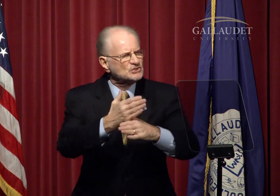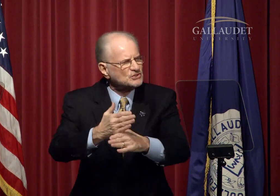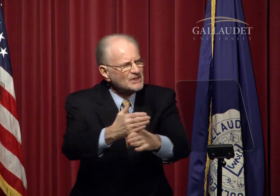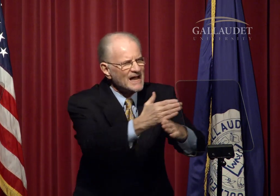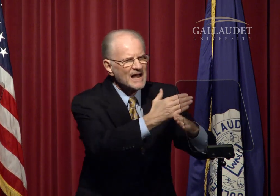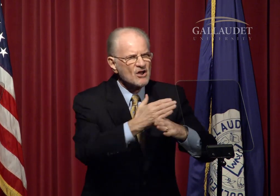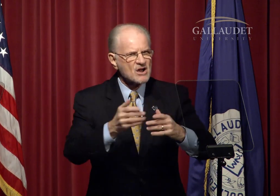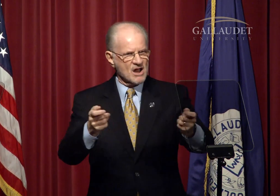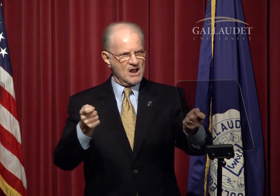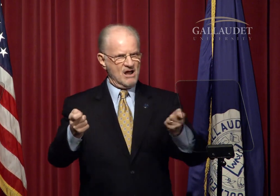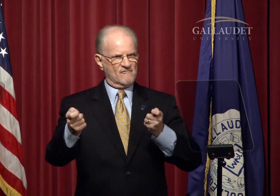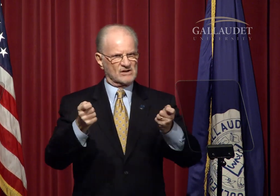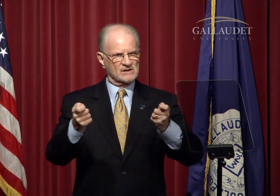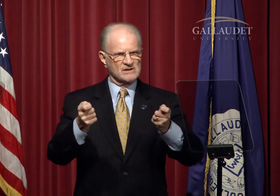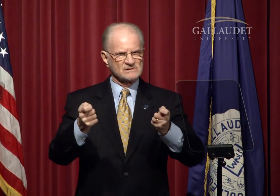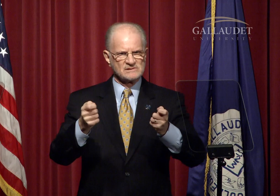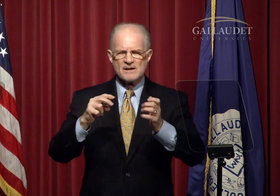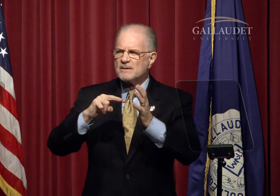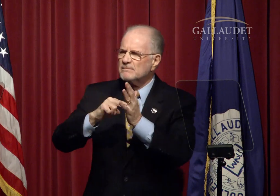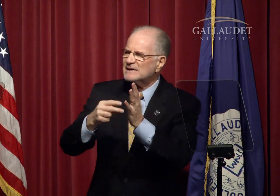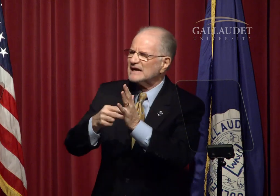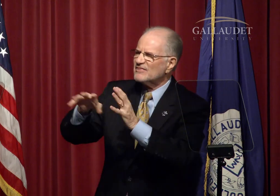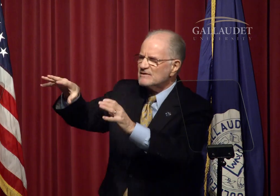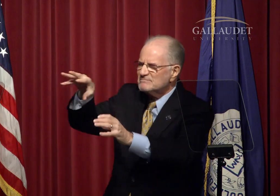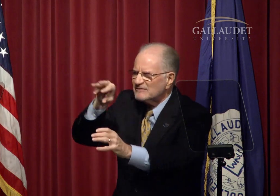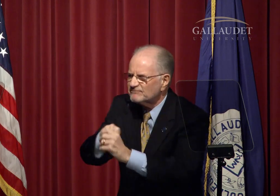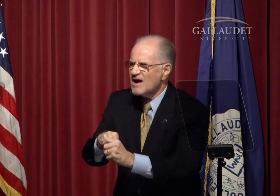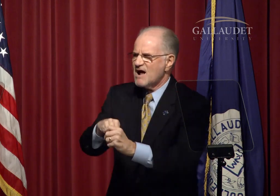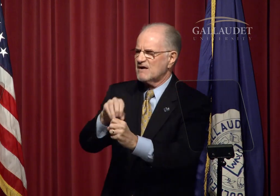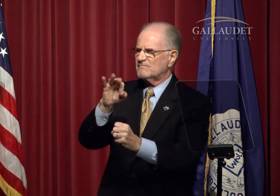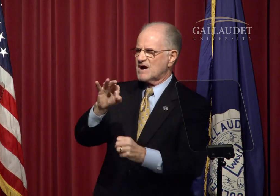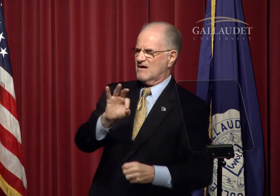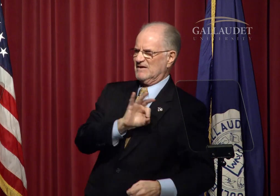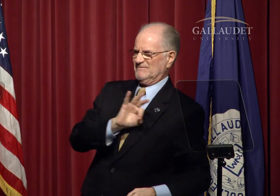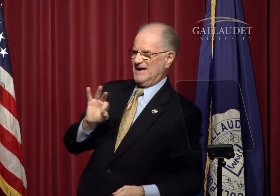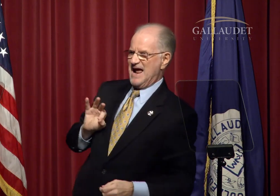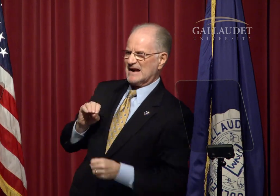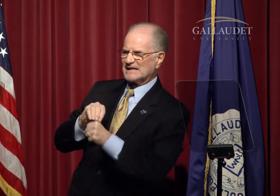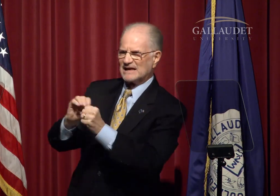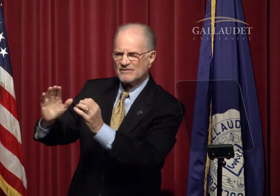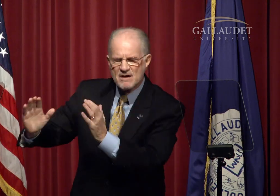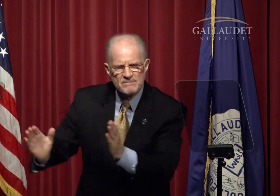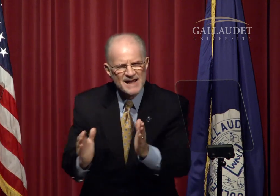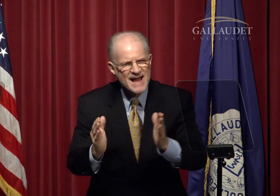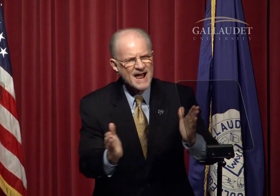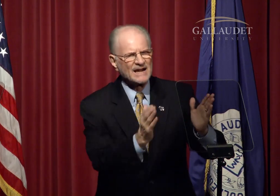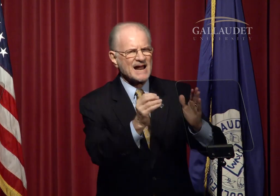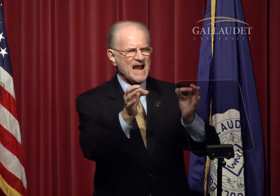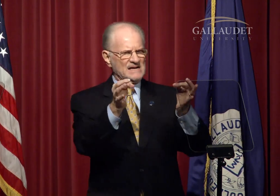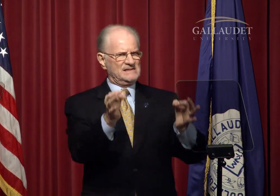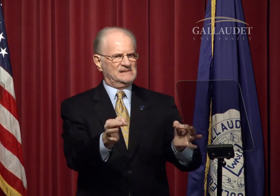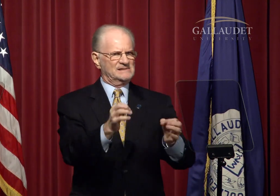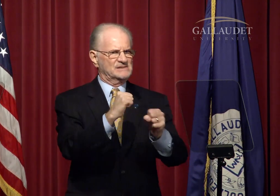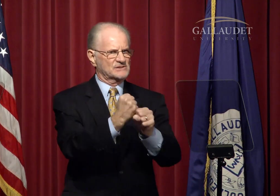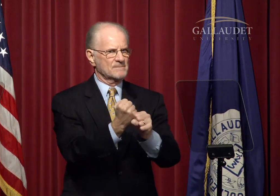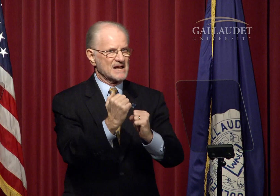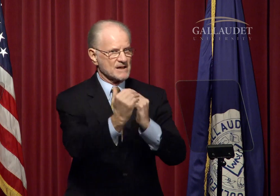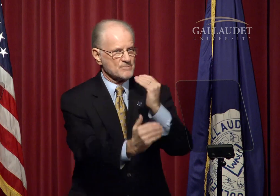Shared governance - meaning the involvement of faculty in the planning